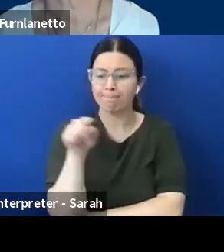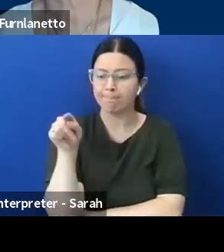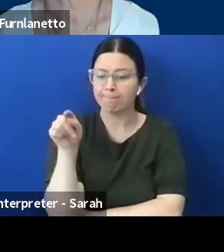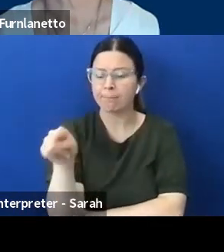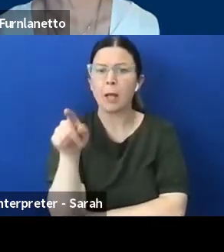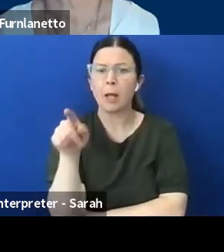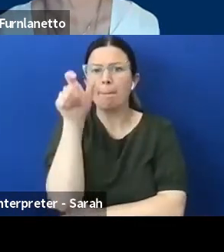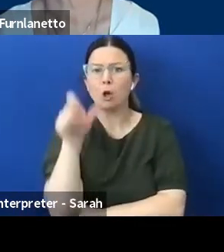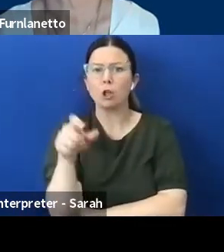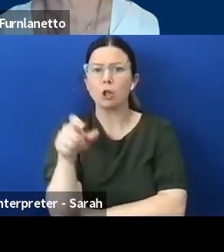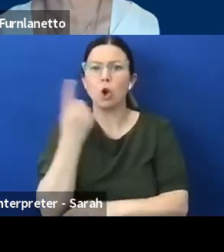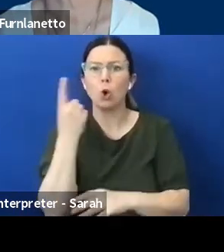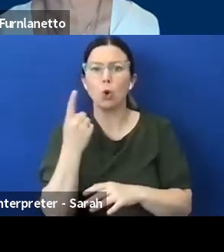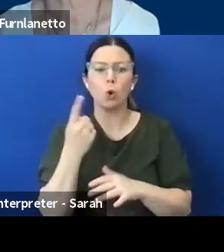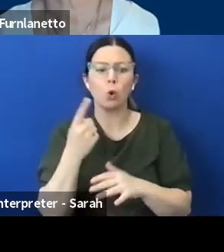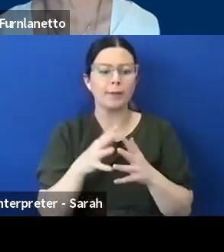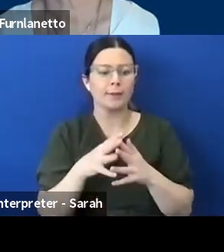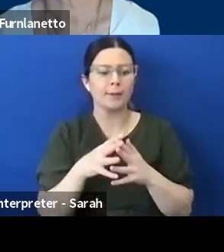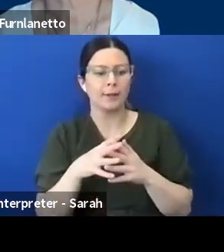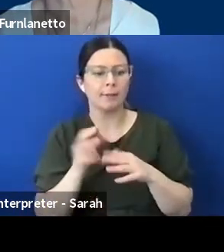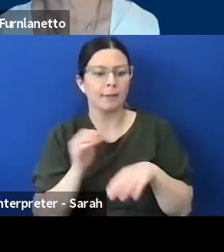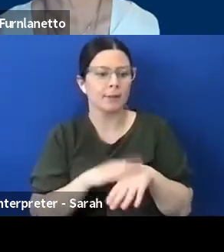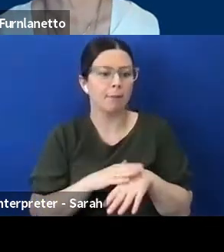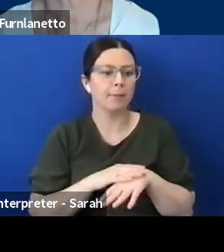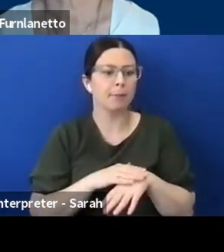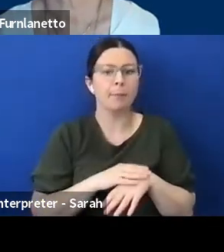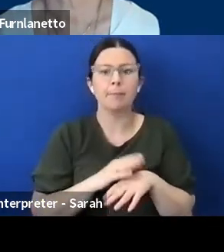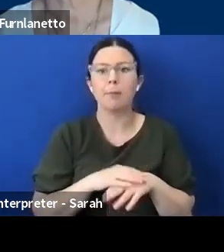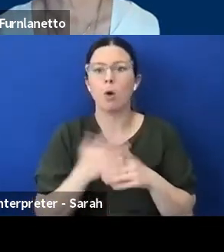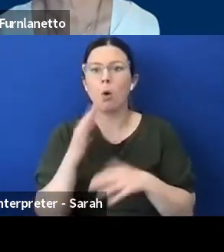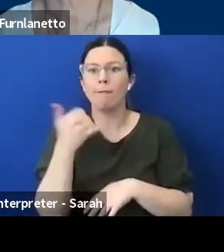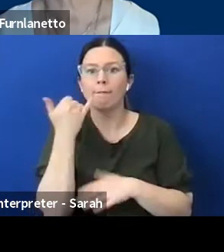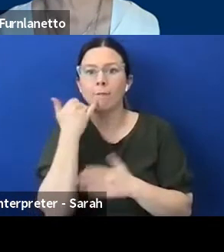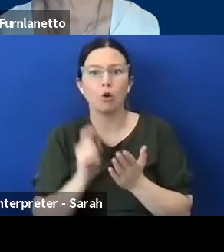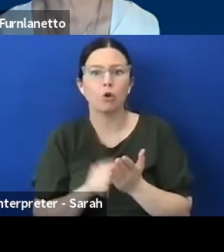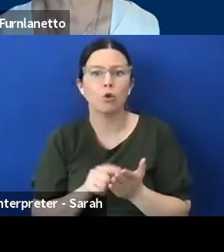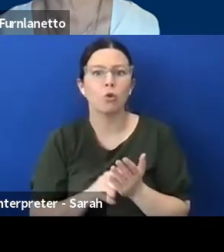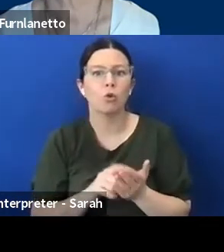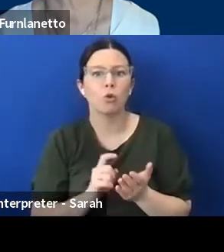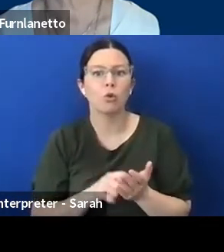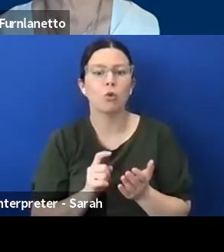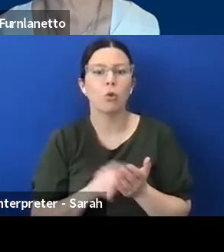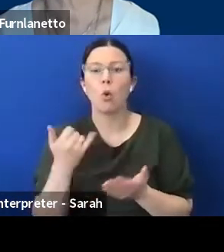who's playing with a phone or the person who's doodling on a paper, your first instinct if there